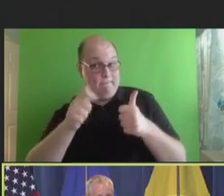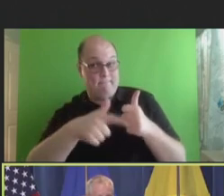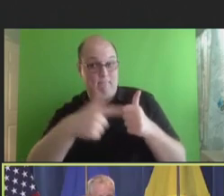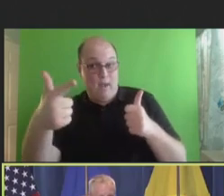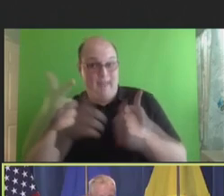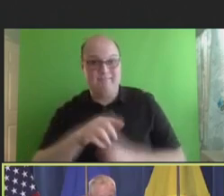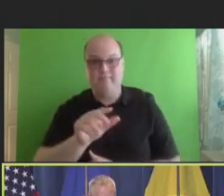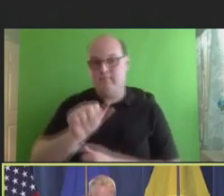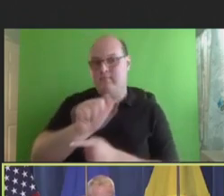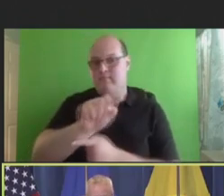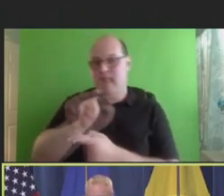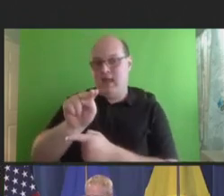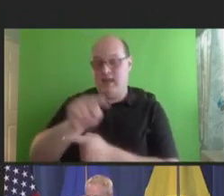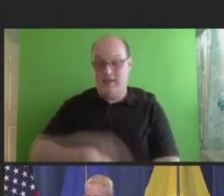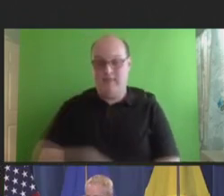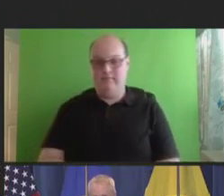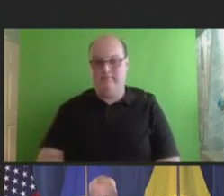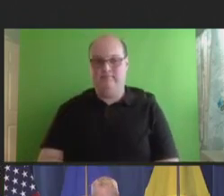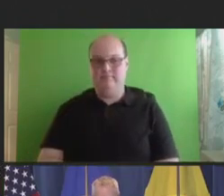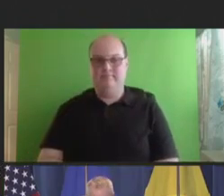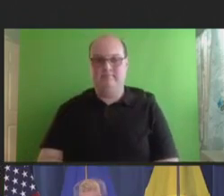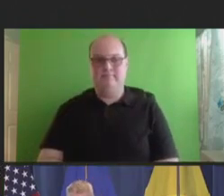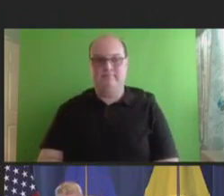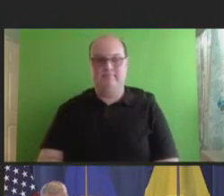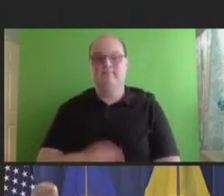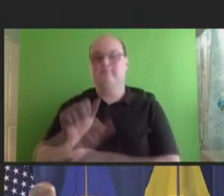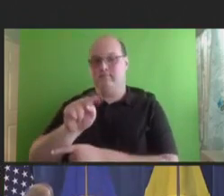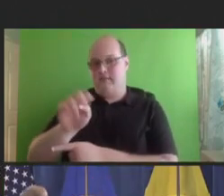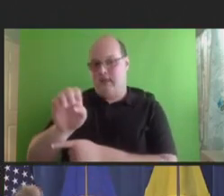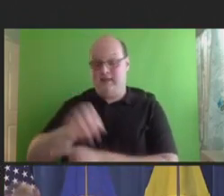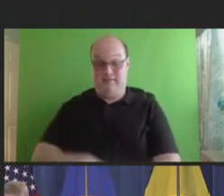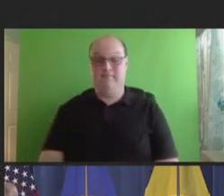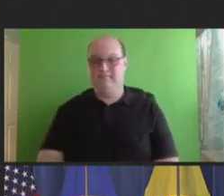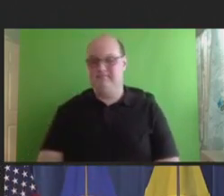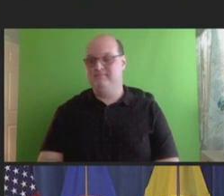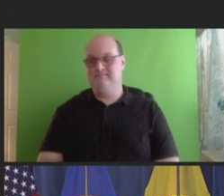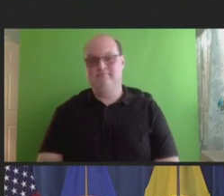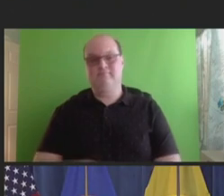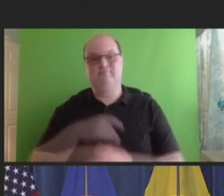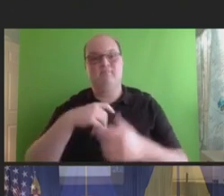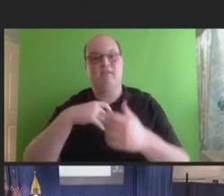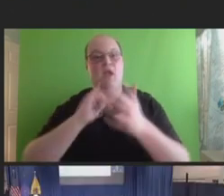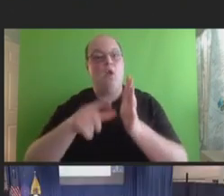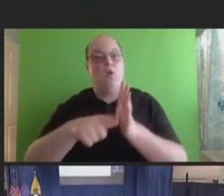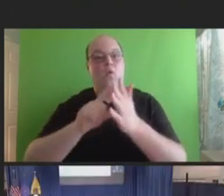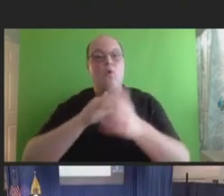Anne Hause: All right. Thanks. So, I'm going to briefly review the current COVID-19